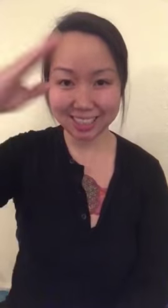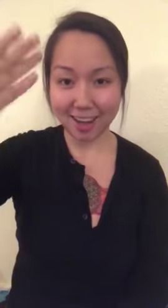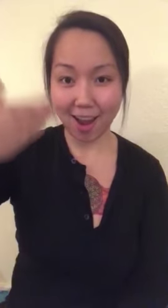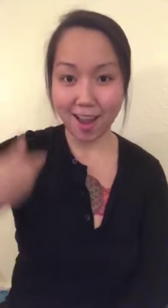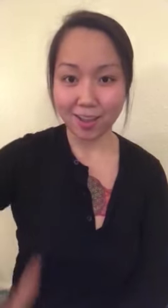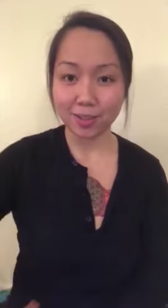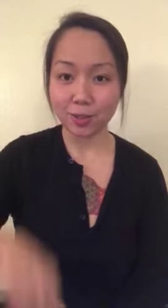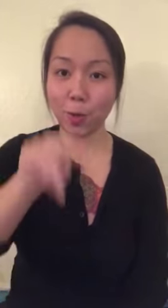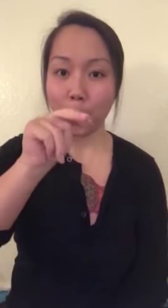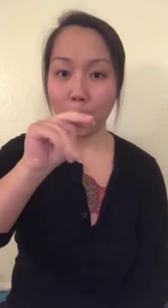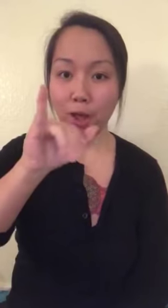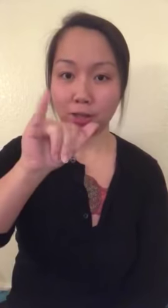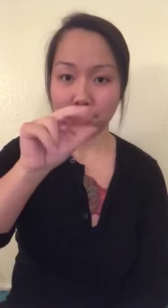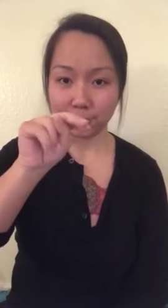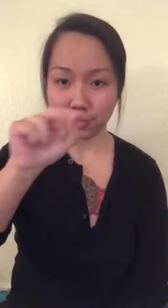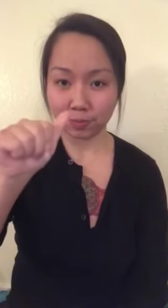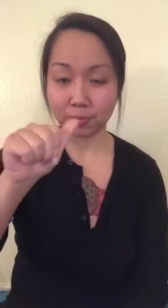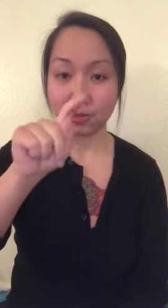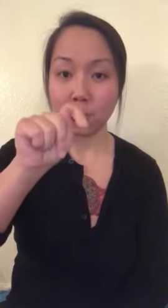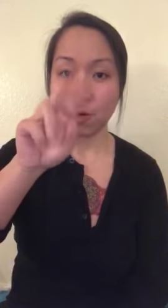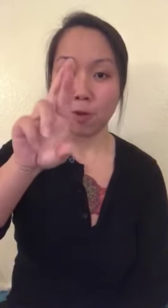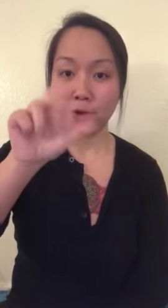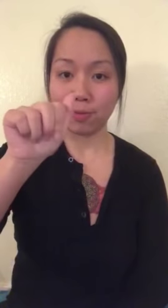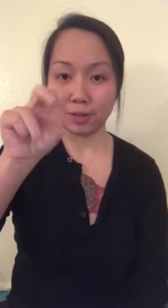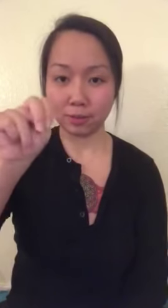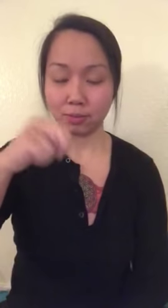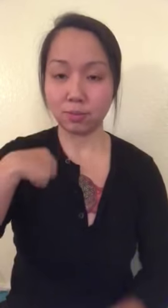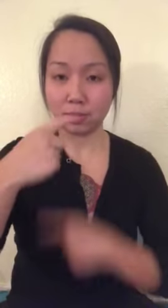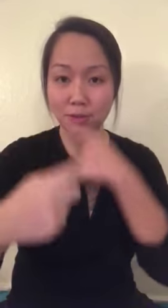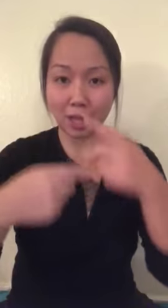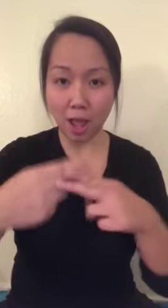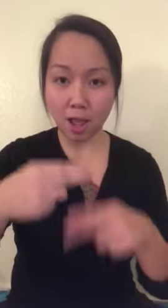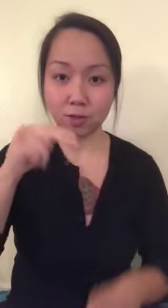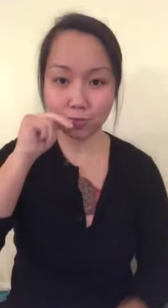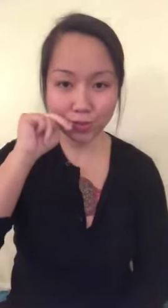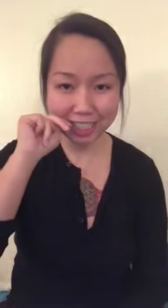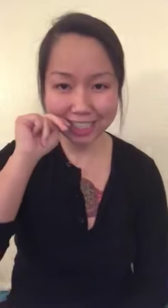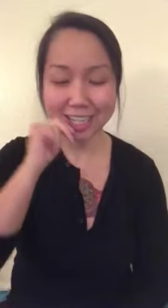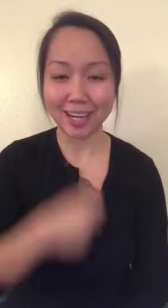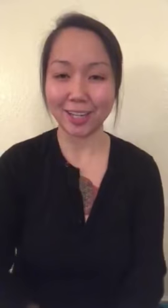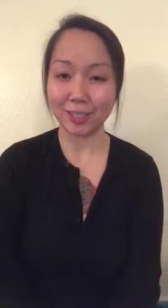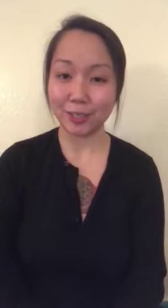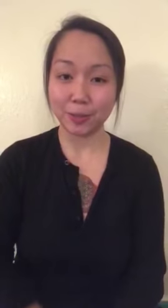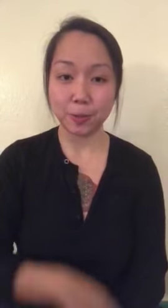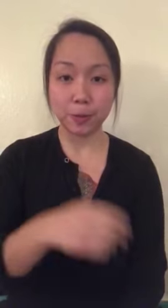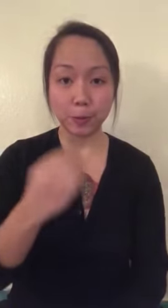Hello, my name is Nina Tran. My sign name is "N" (on the left cheek).